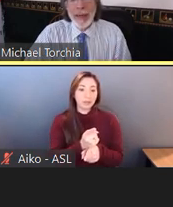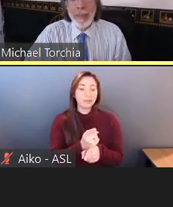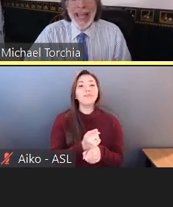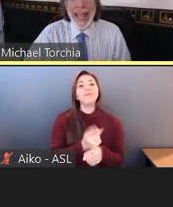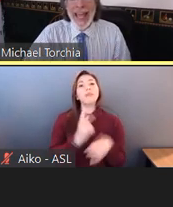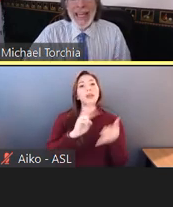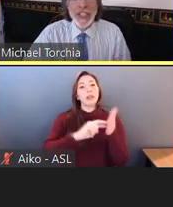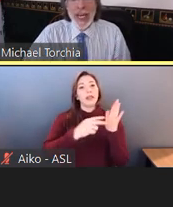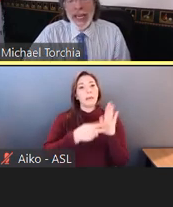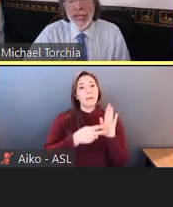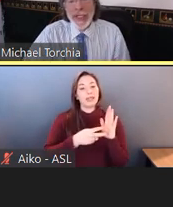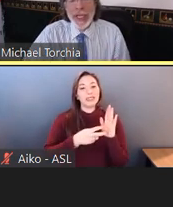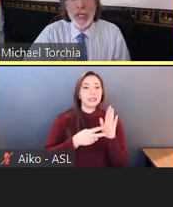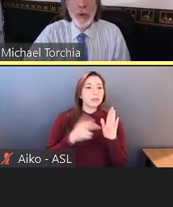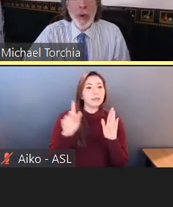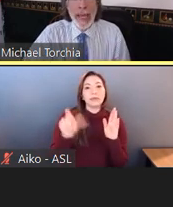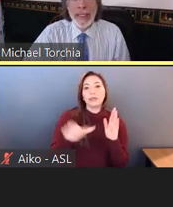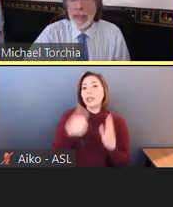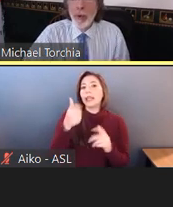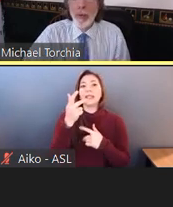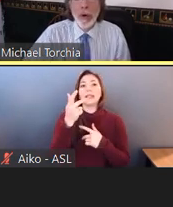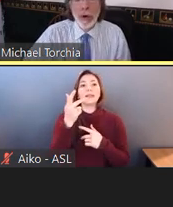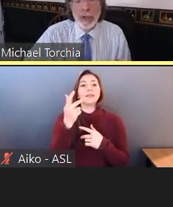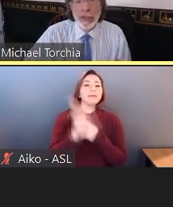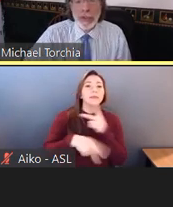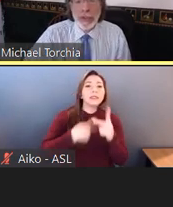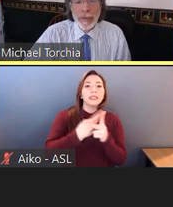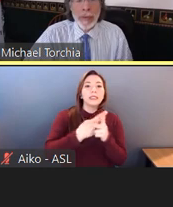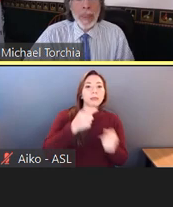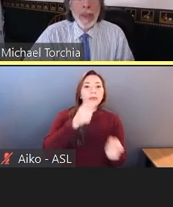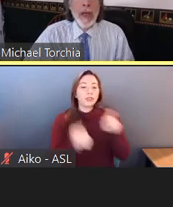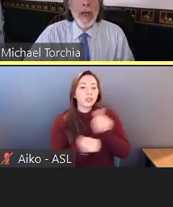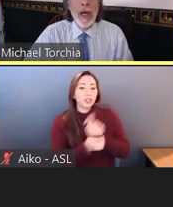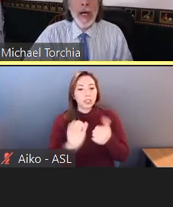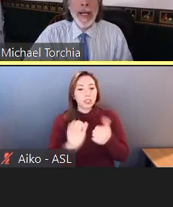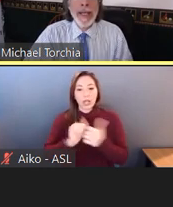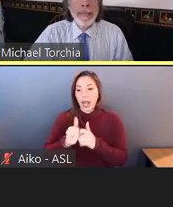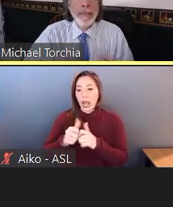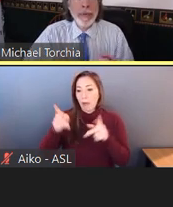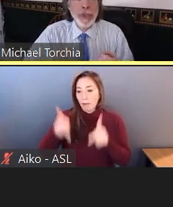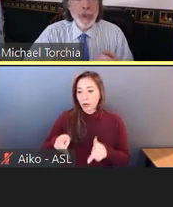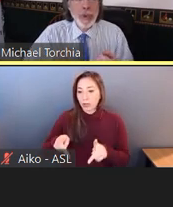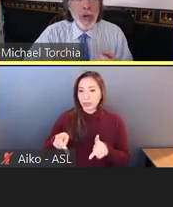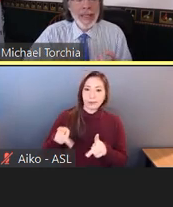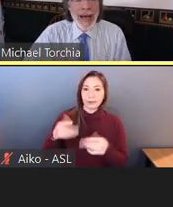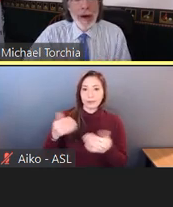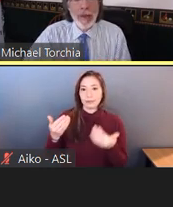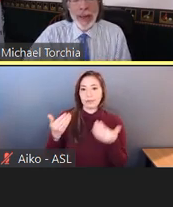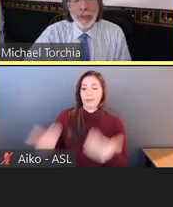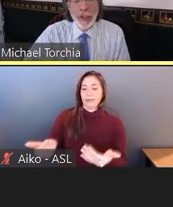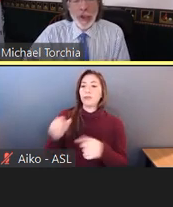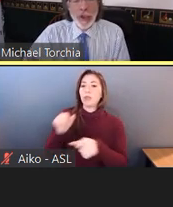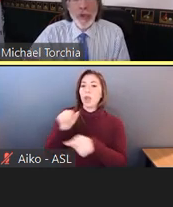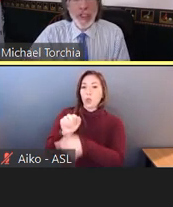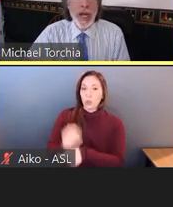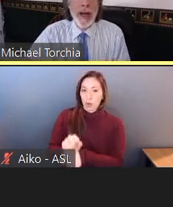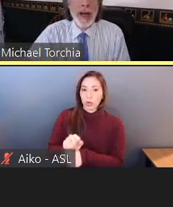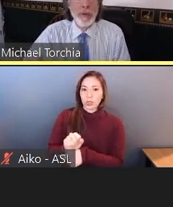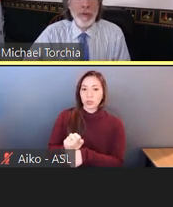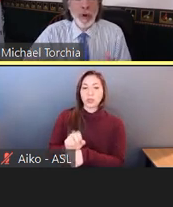be any change in the way someone works to allow them to do the job, to perform